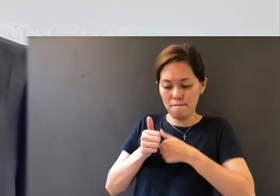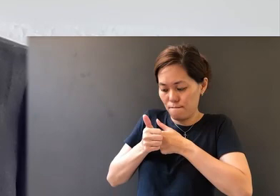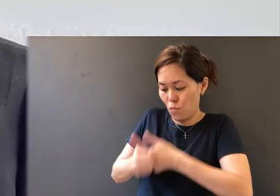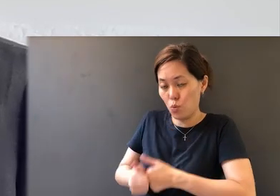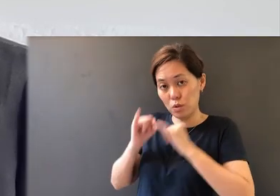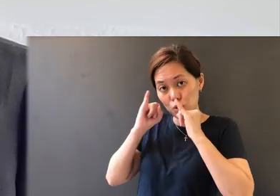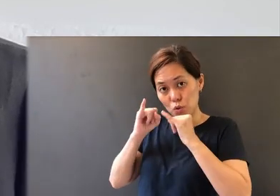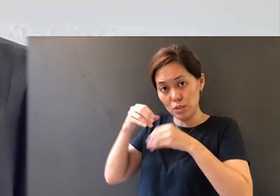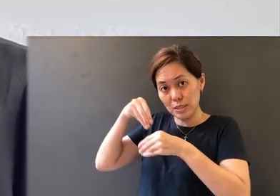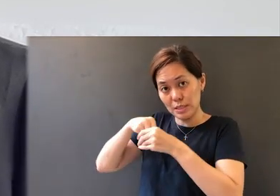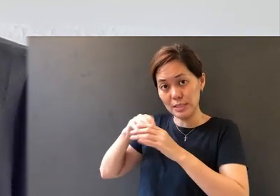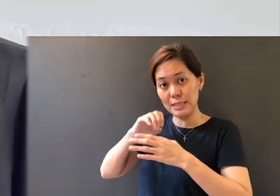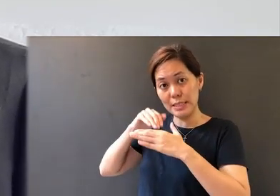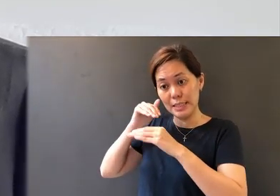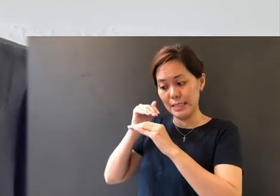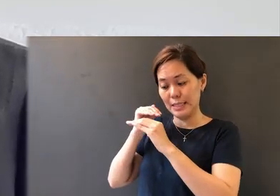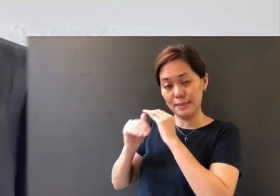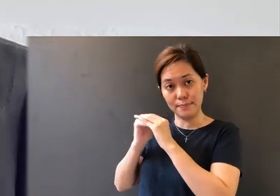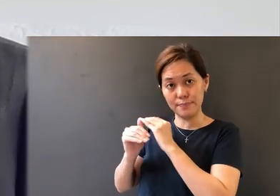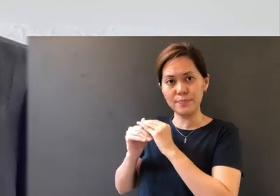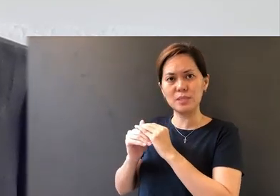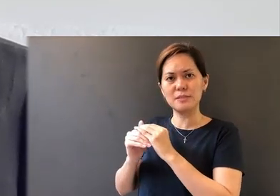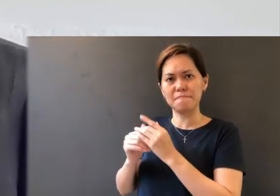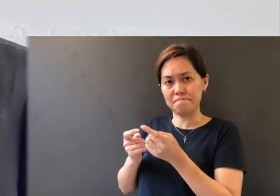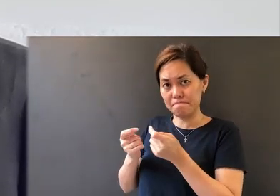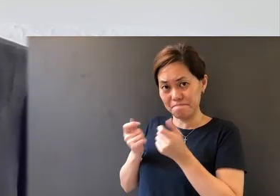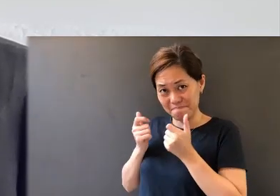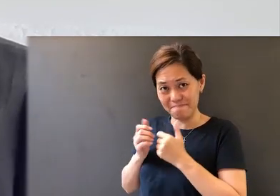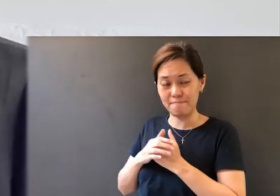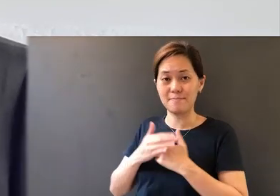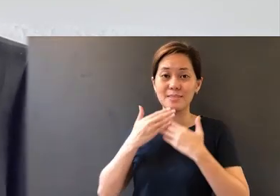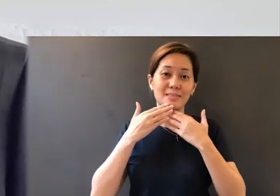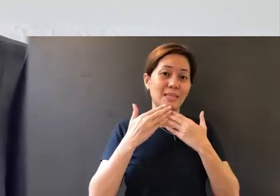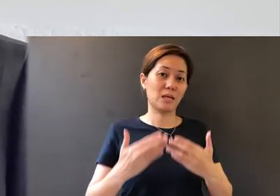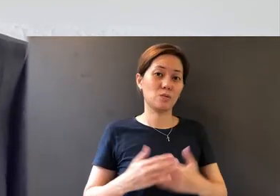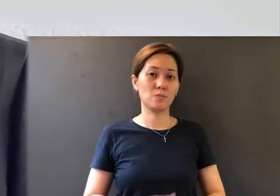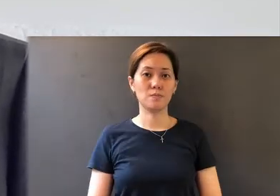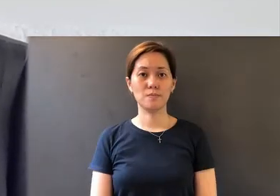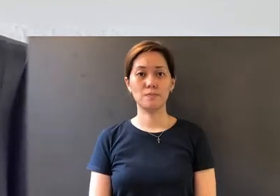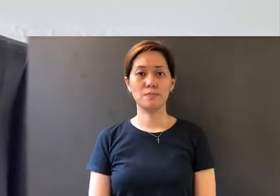according to the instructions on the email, as soon as possible. Thank you.